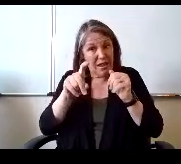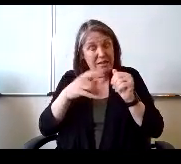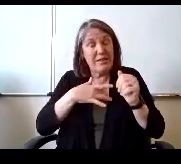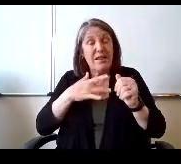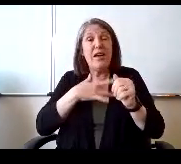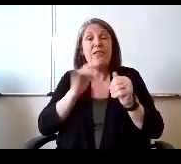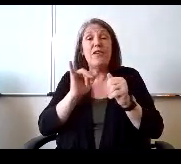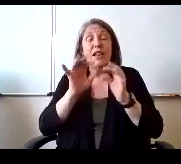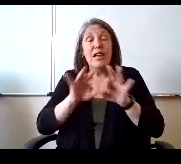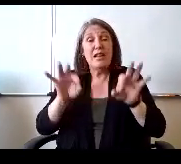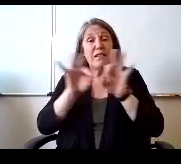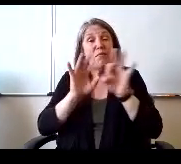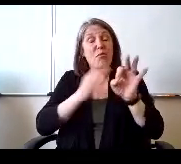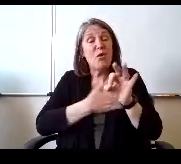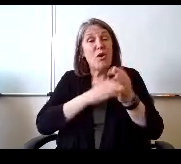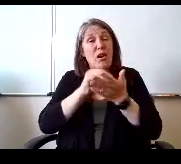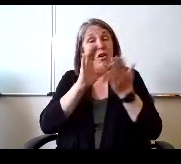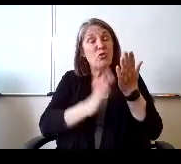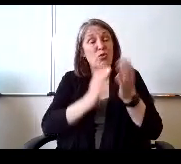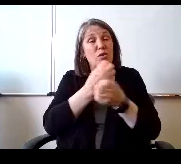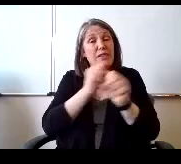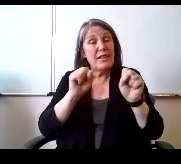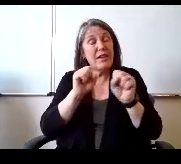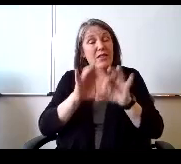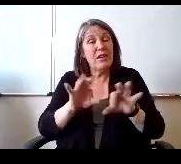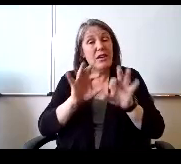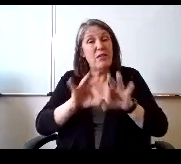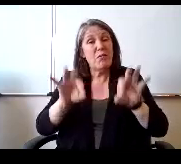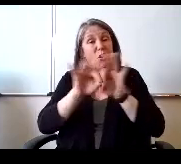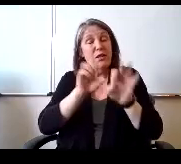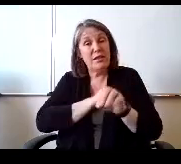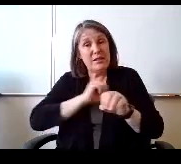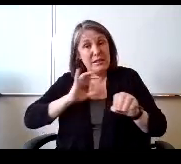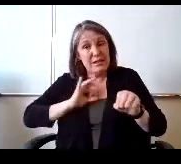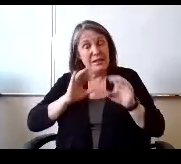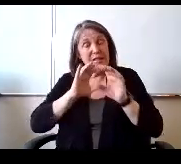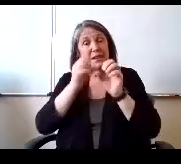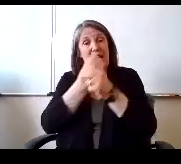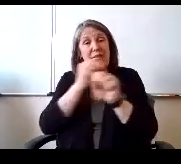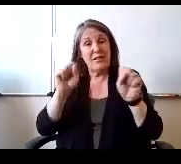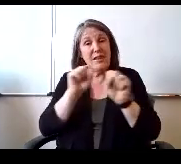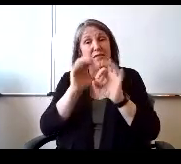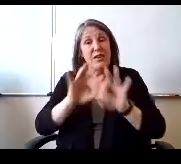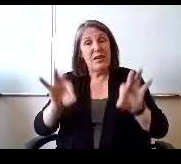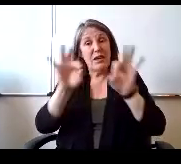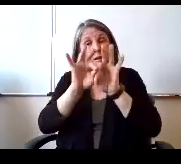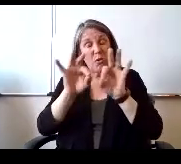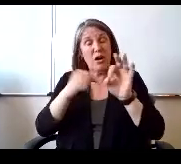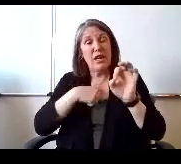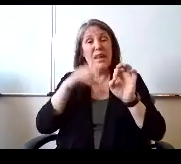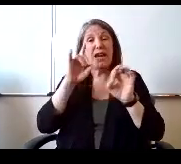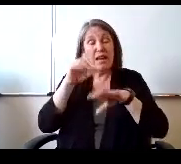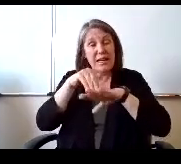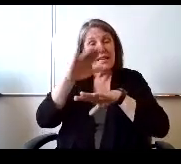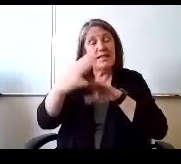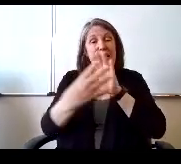our students safety is important. Our staff safety is important. And I did send you a copy of those